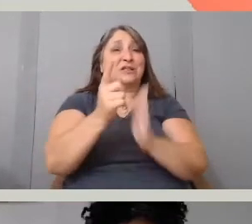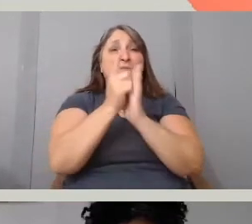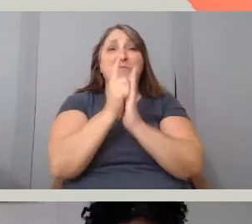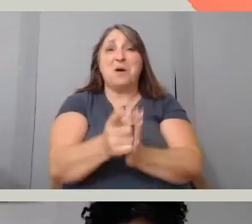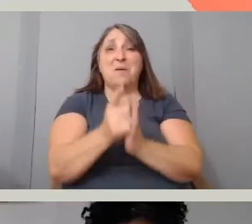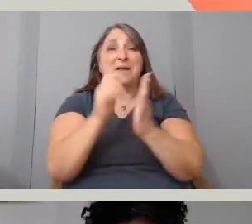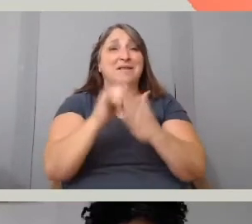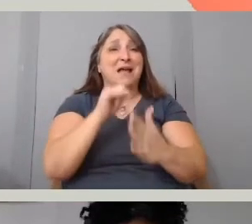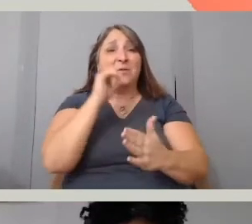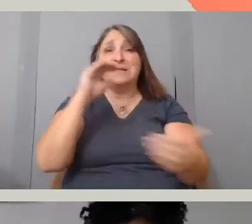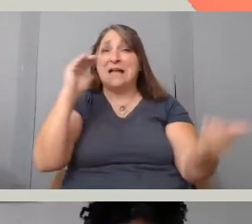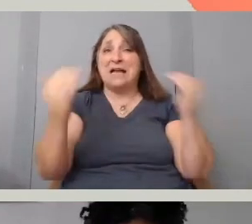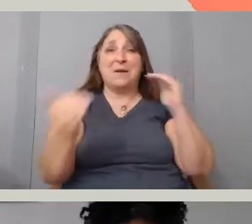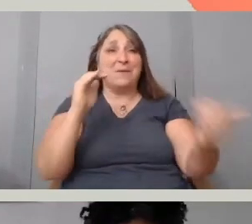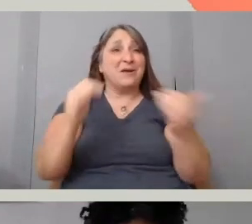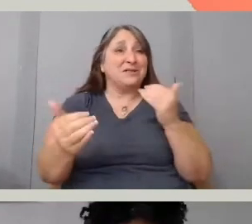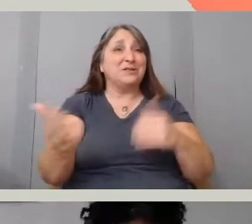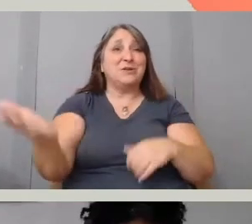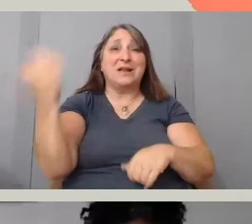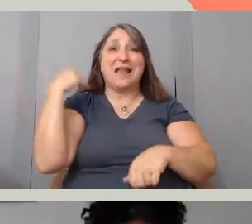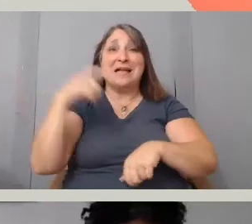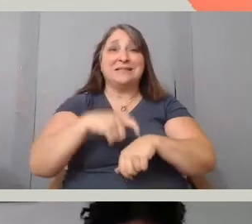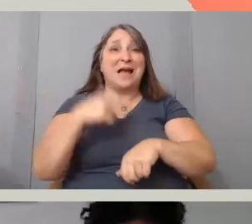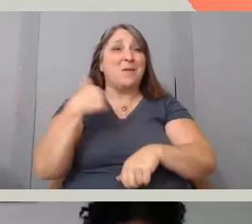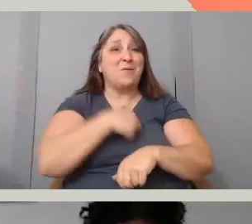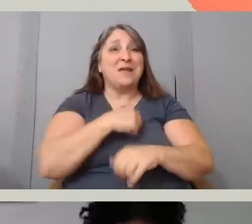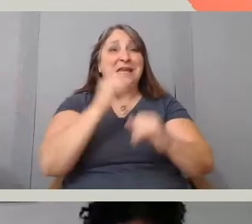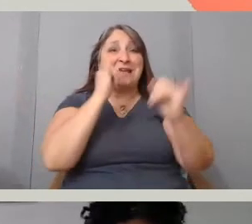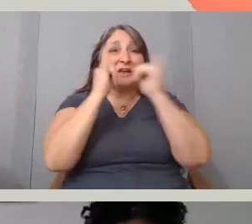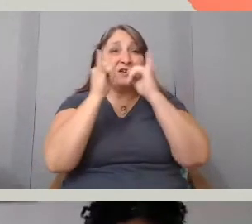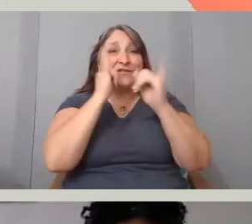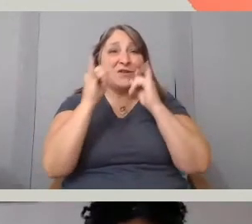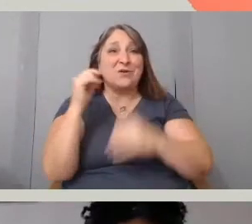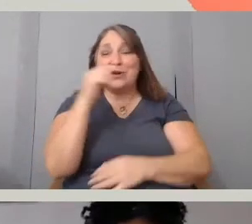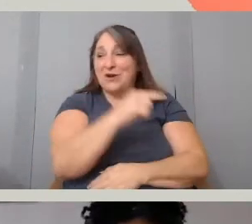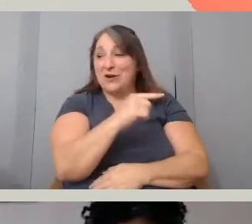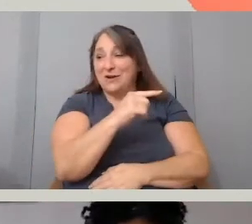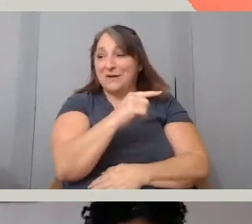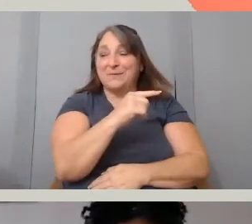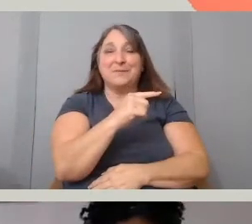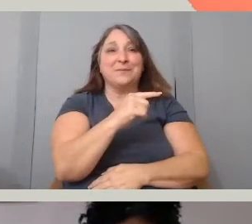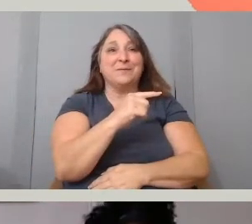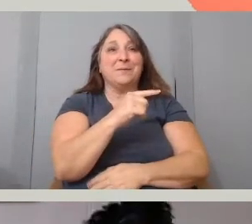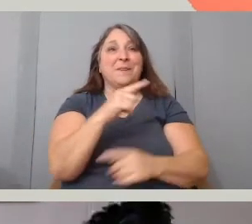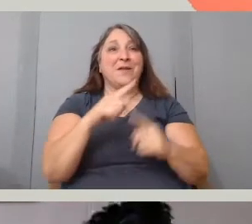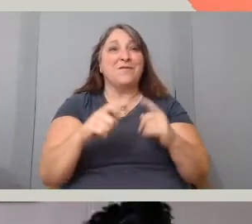to the last time we interviewed her so much as, from one year to maybe five years later,